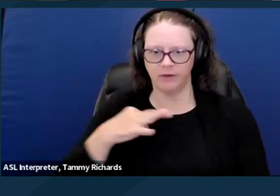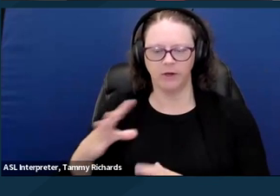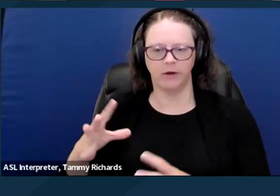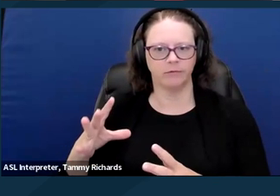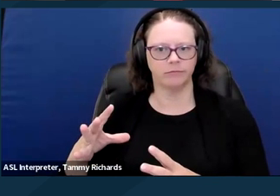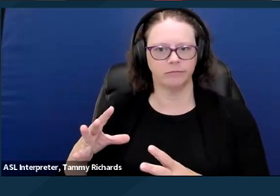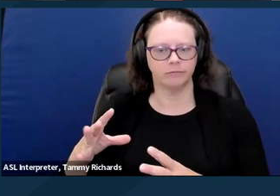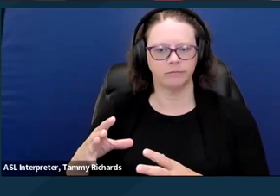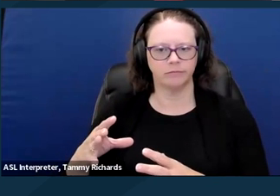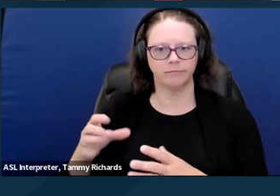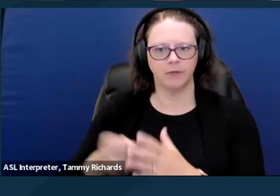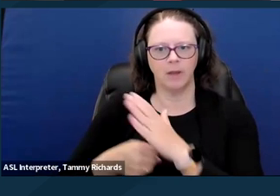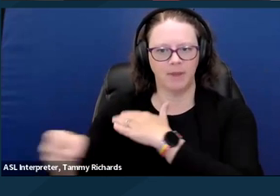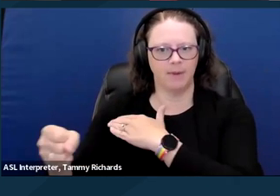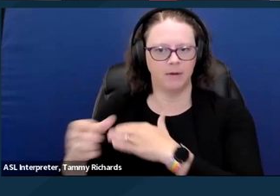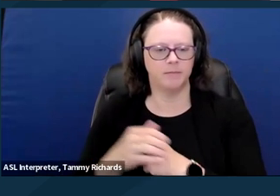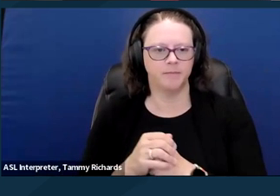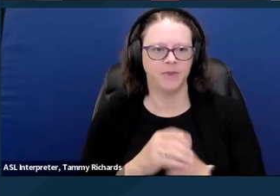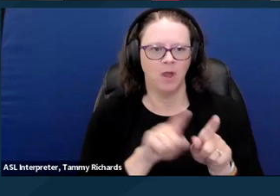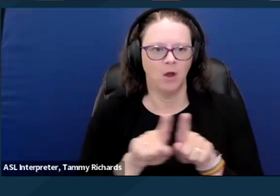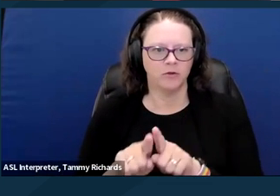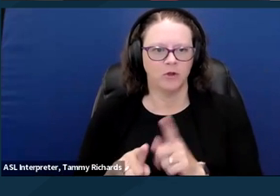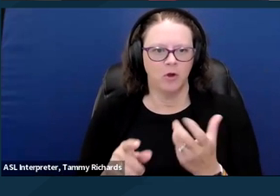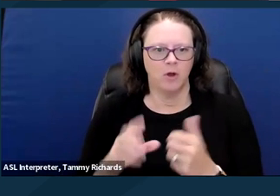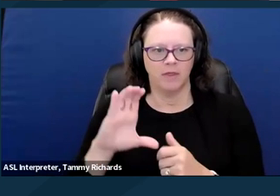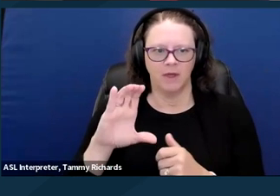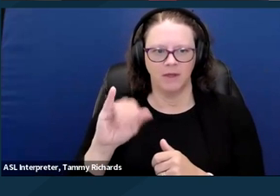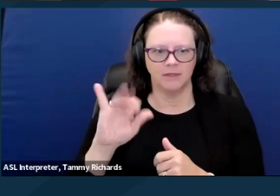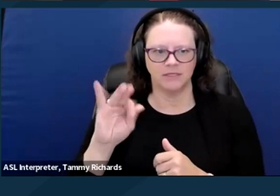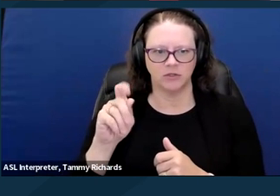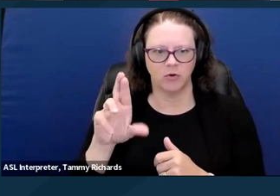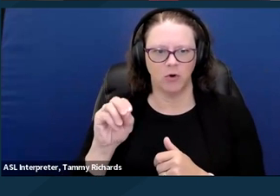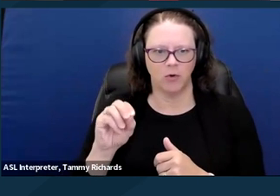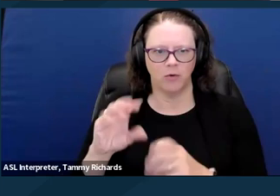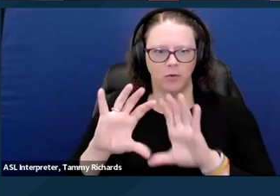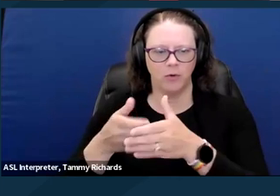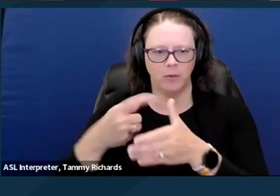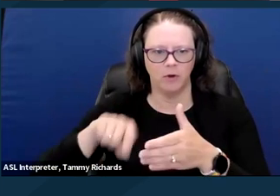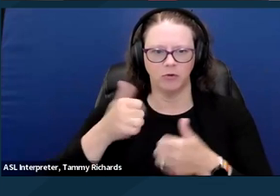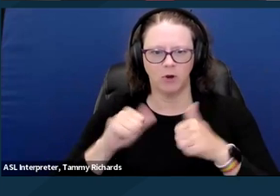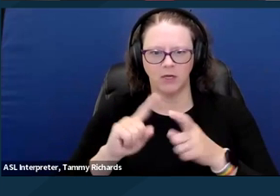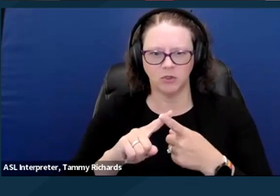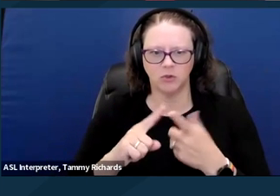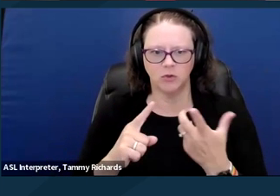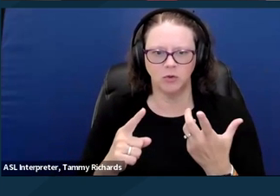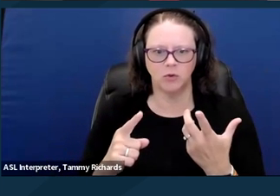that is lobbying state by state with template legislation that would ban camping